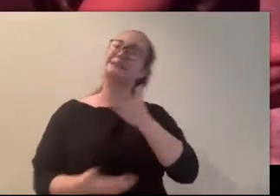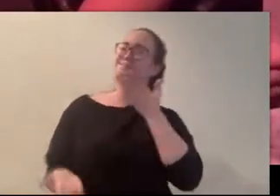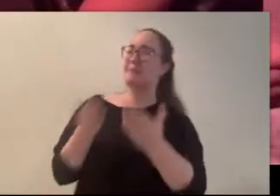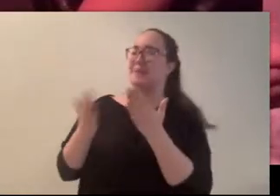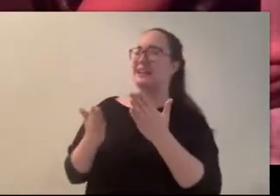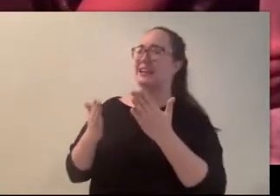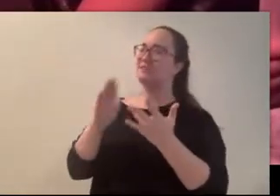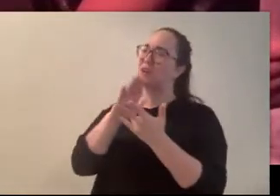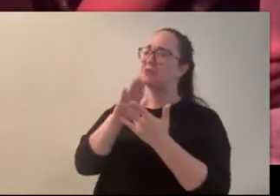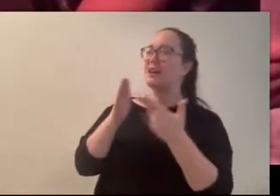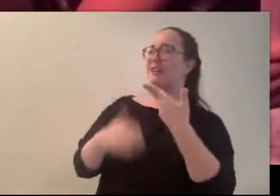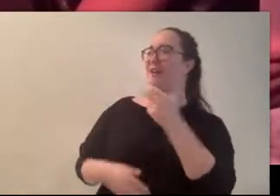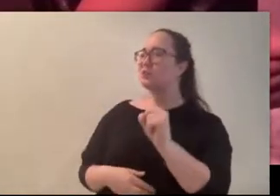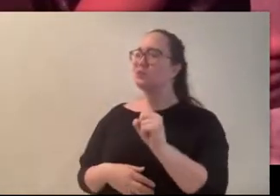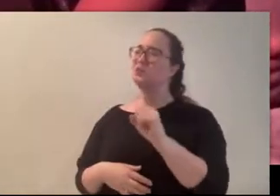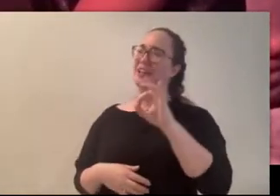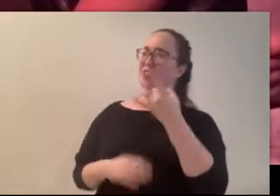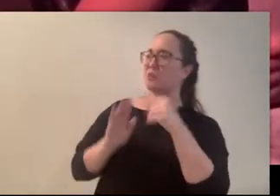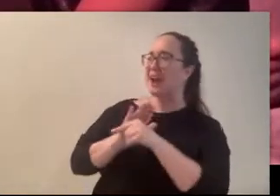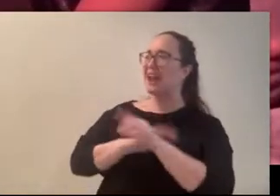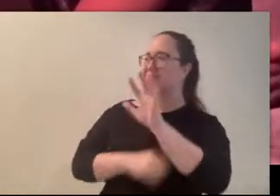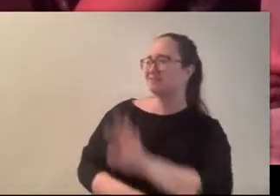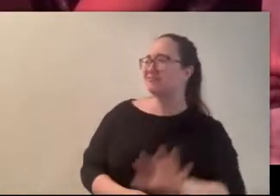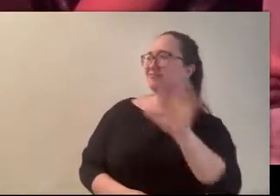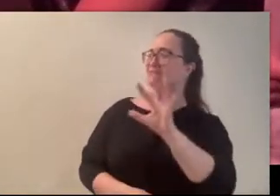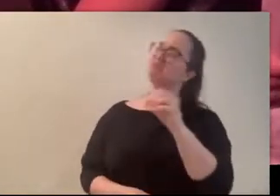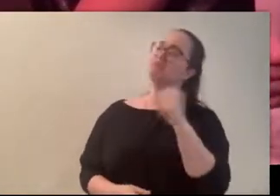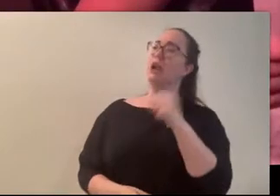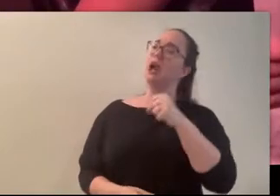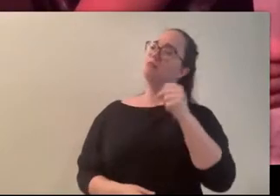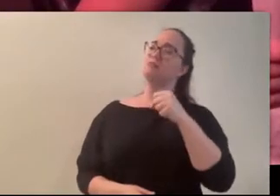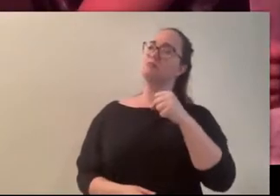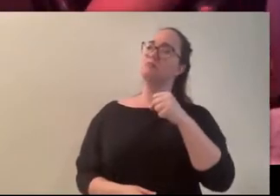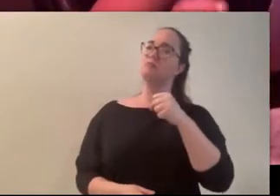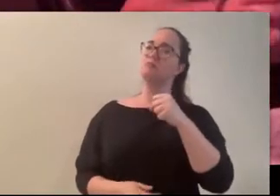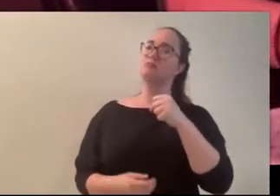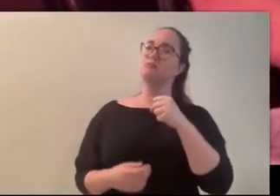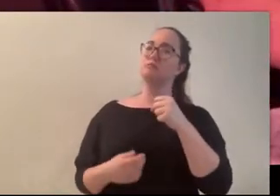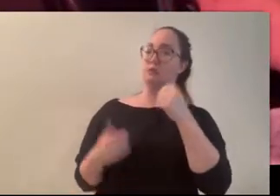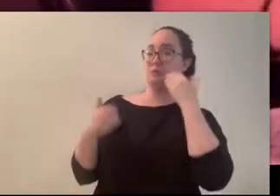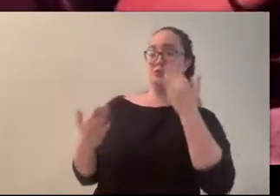Something like that. Around there. Yeah, this is getting good. I’m sorry. I’m